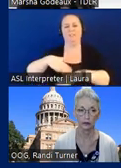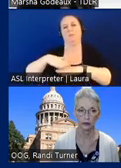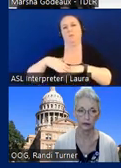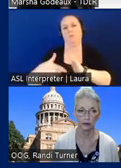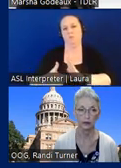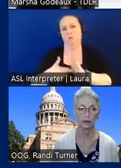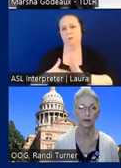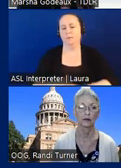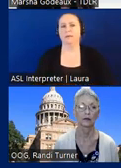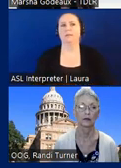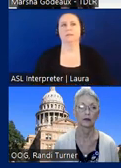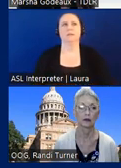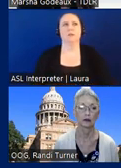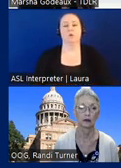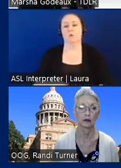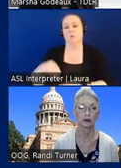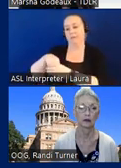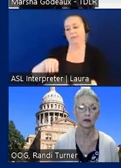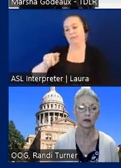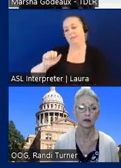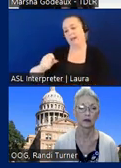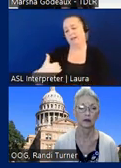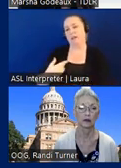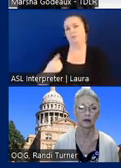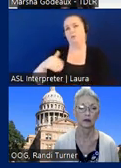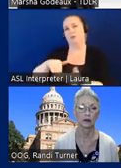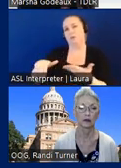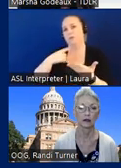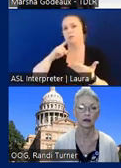um within tasks there is an exception that says you only have to have provide the minimum